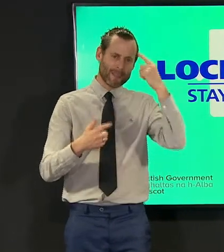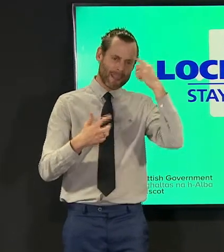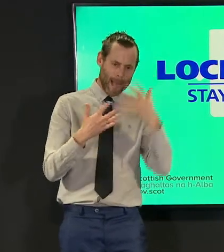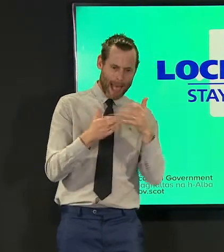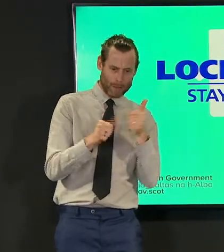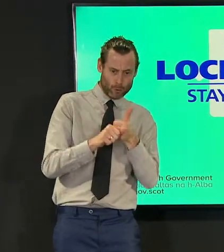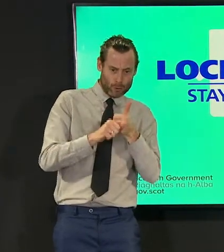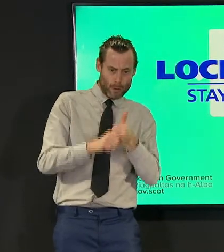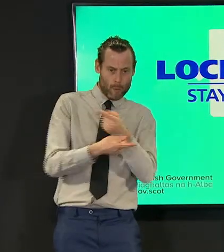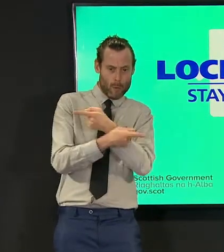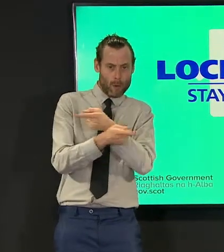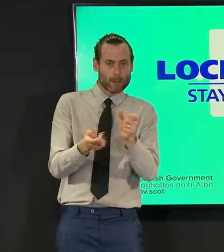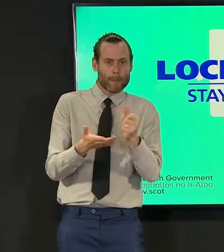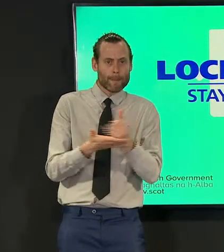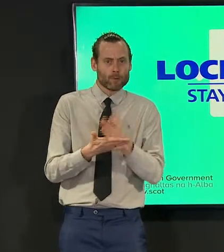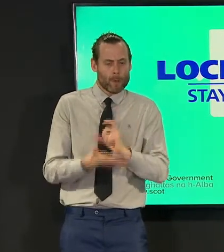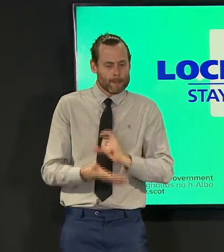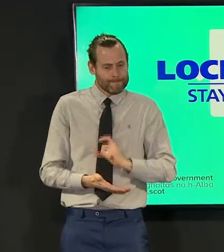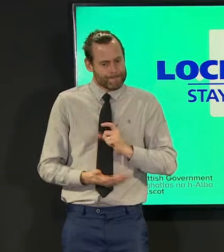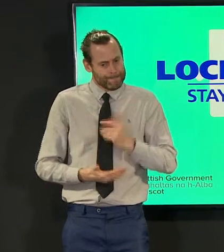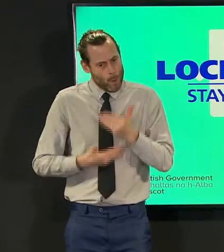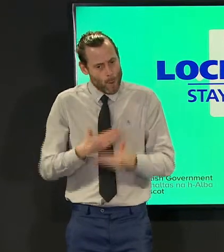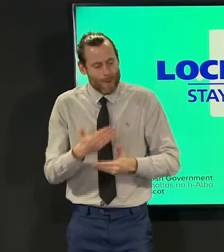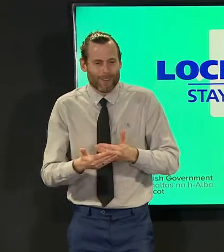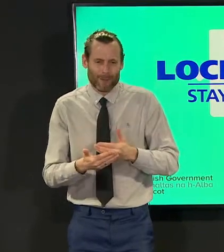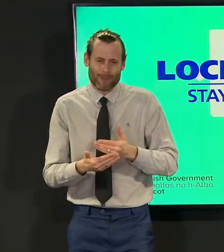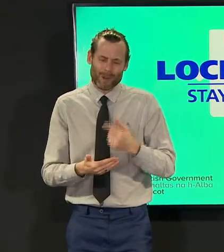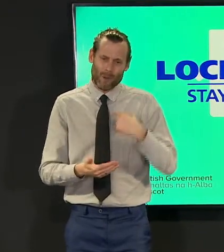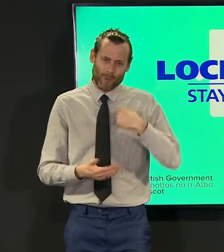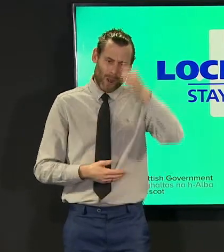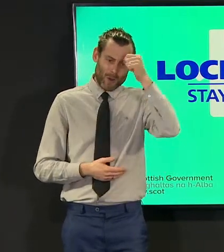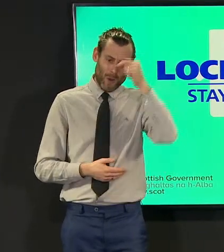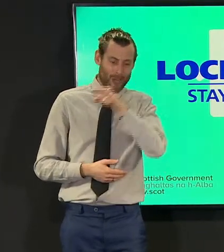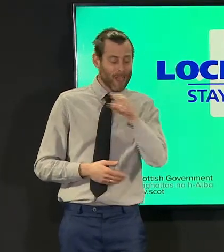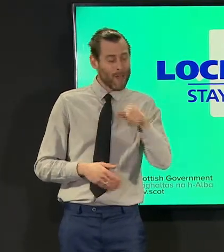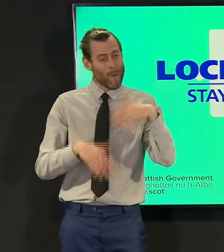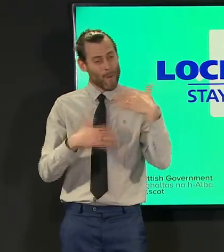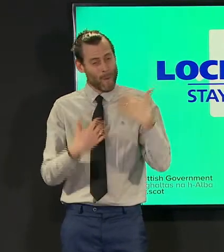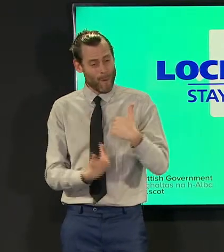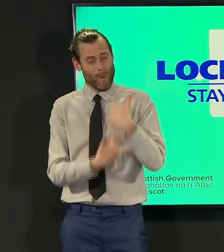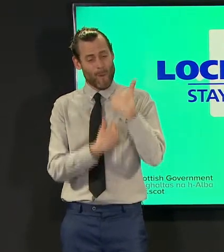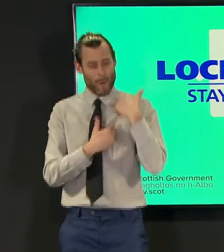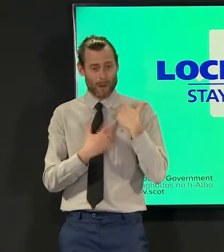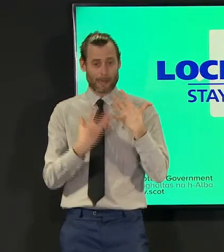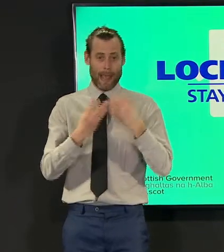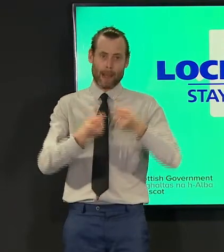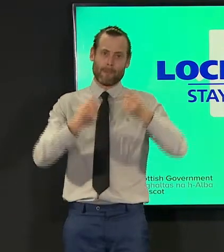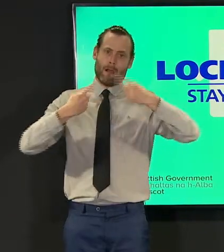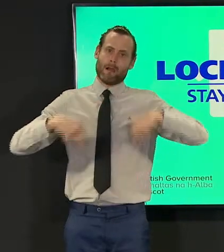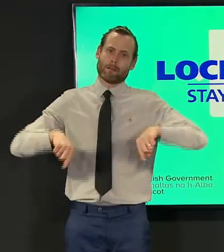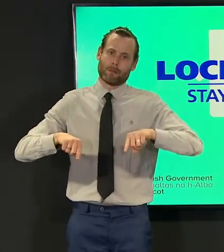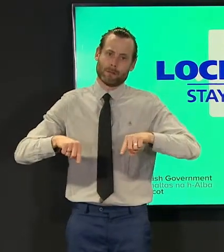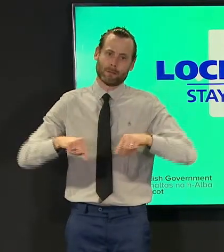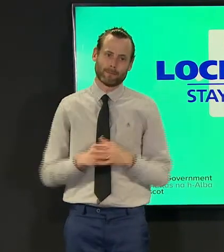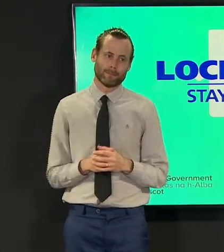care workers at a time when they are still doing so very much to help and support all of us those